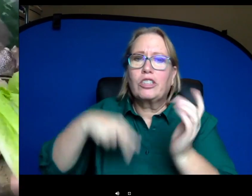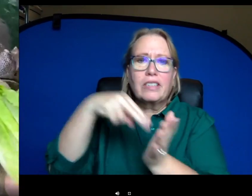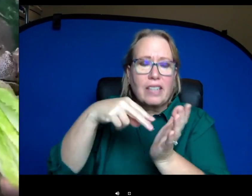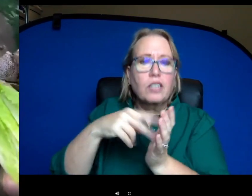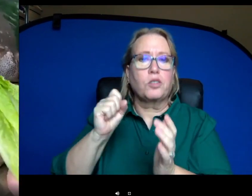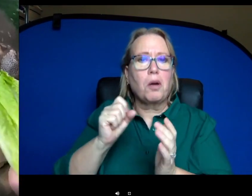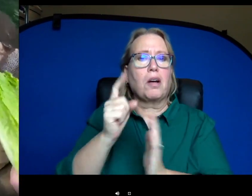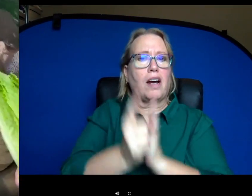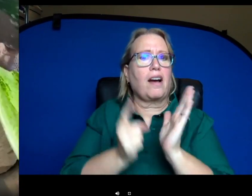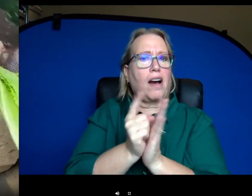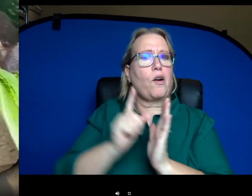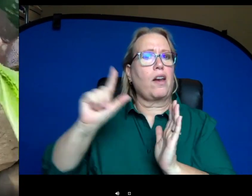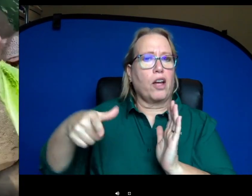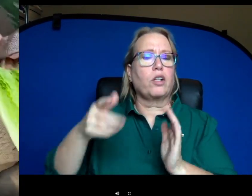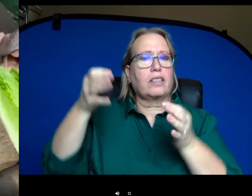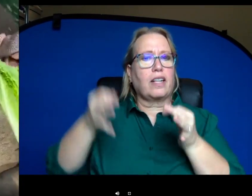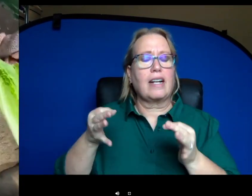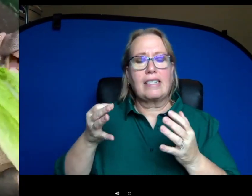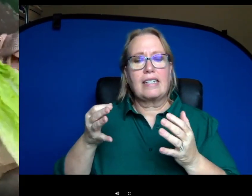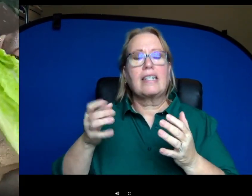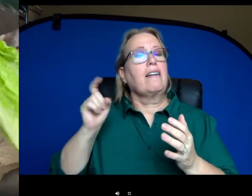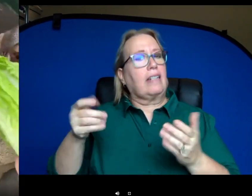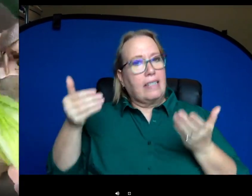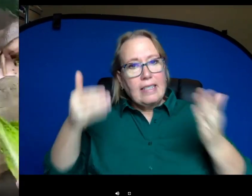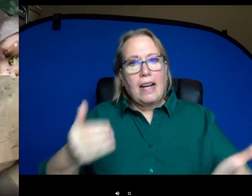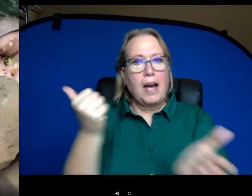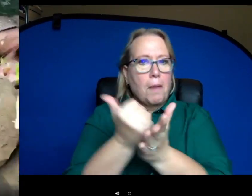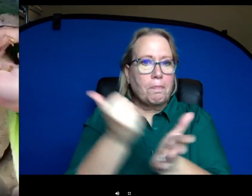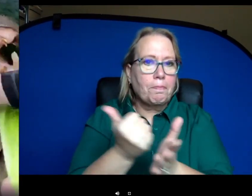an hour later we decided it was definitely time for us to step in. And